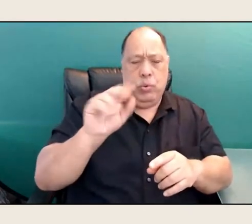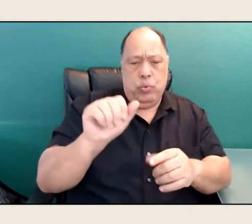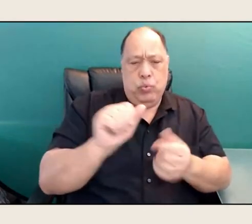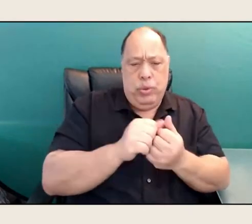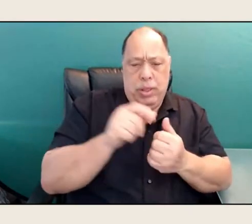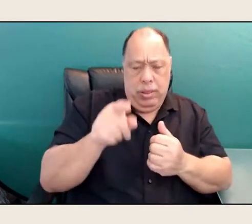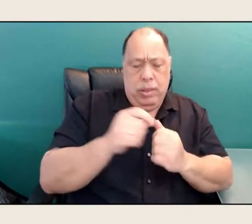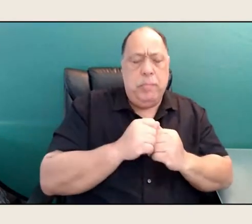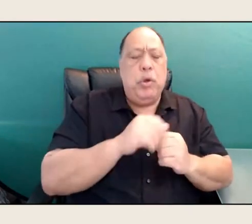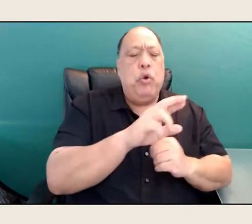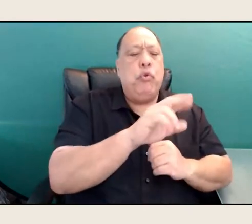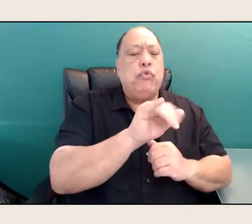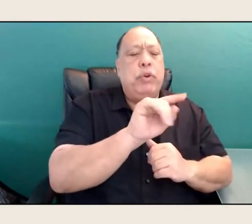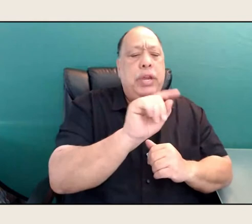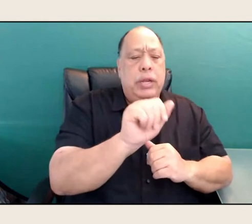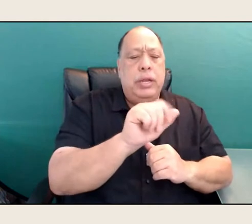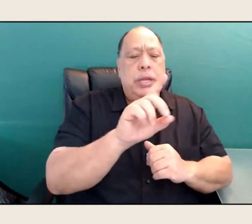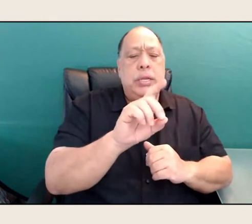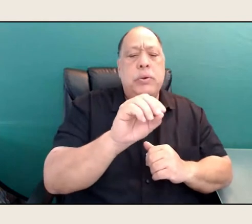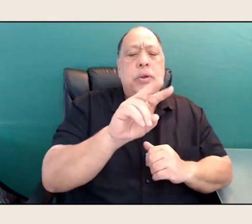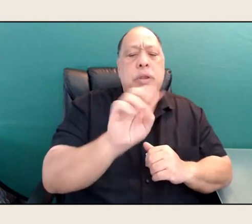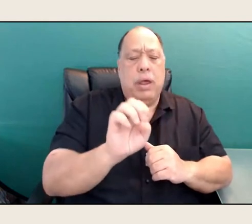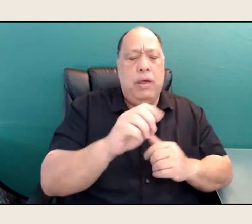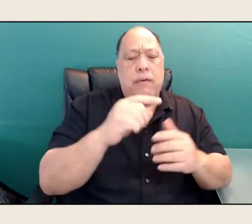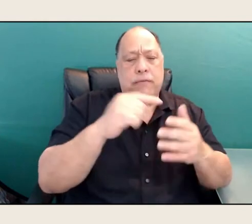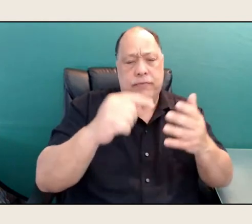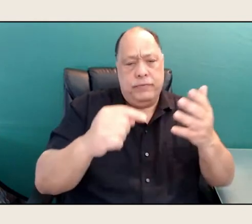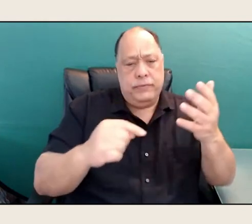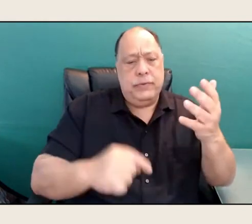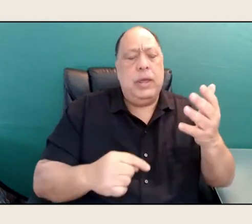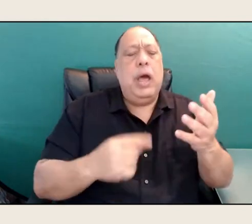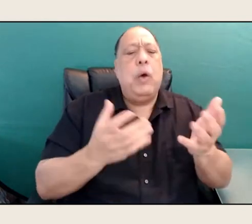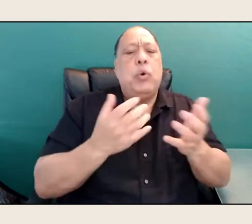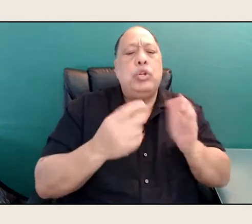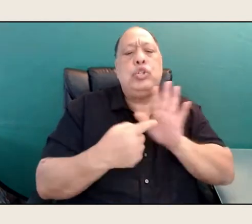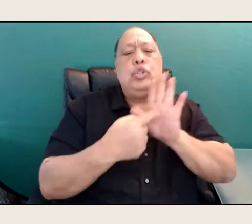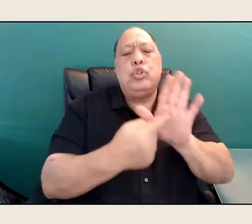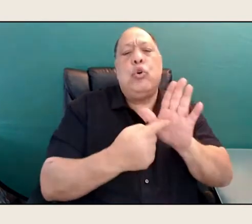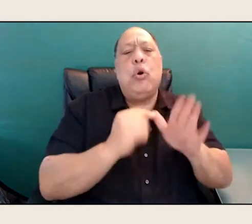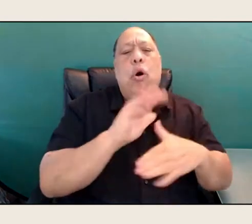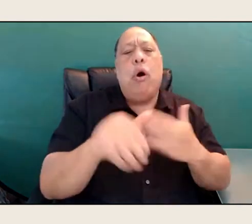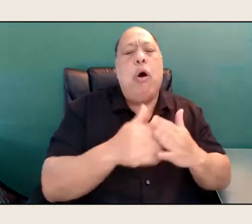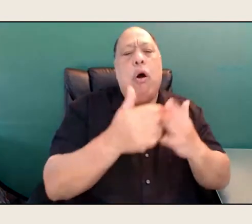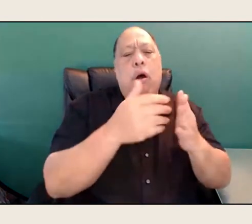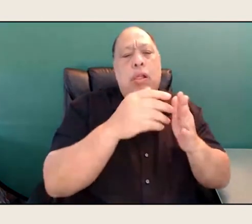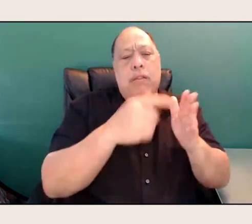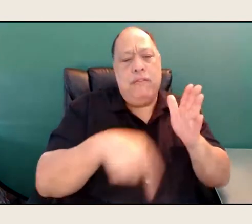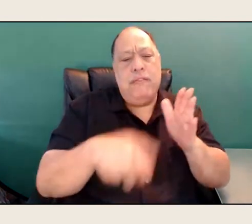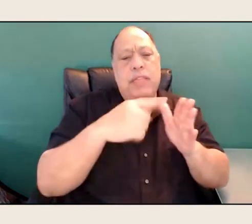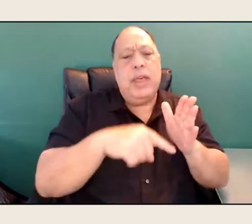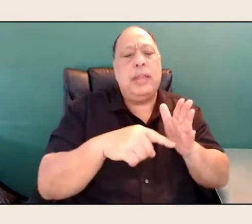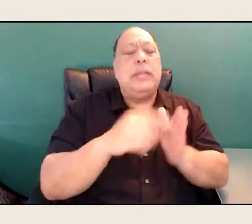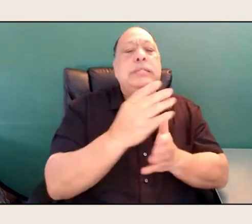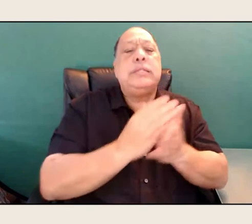And so on. I wanted to be able to show all of that. So maybe at some point, we'll have that kind of map.